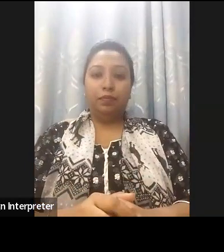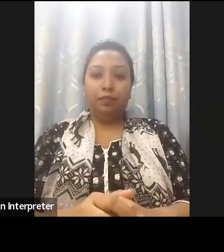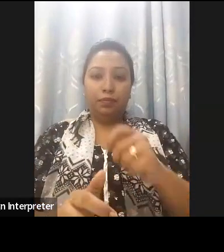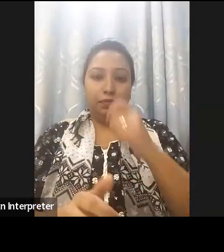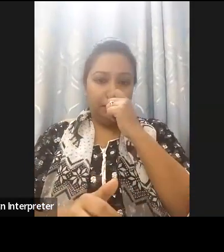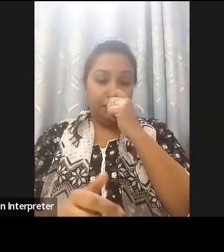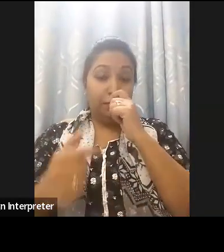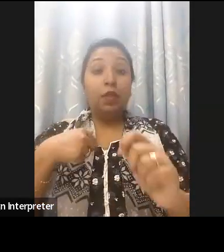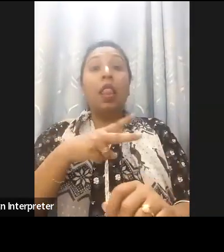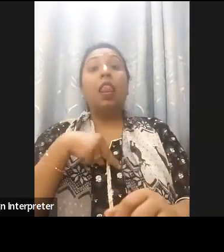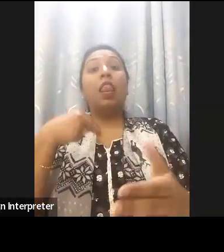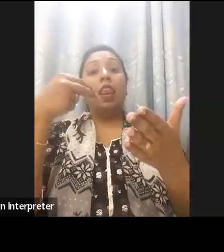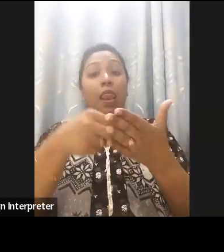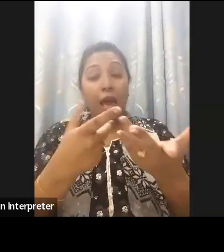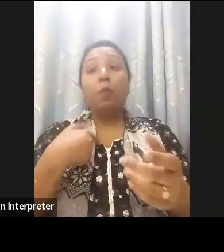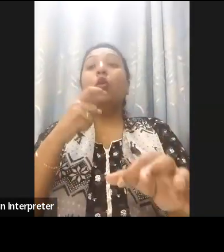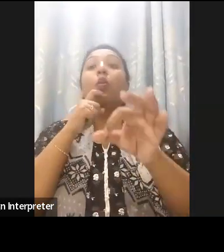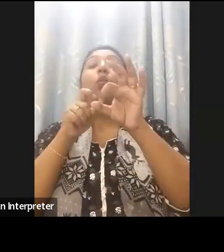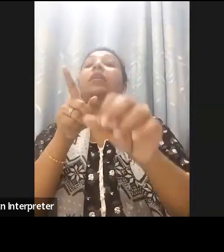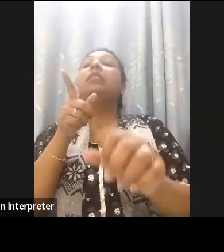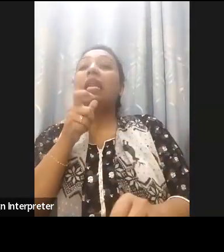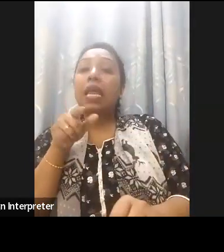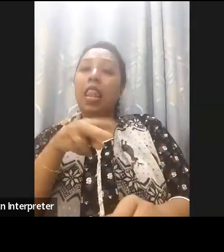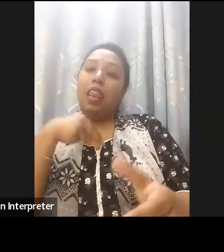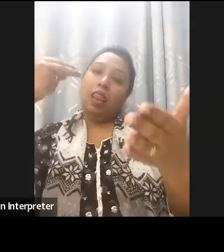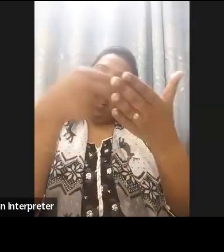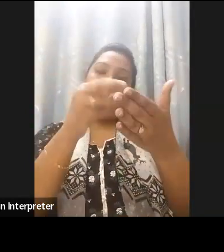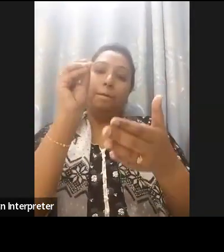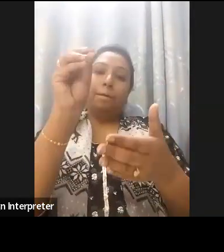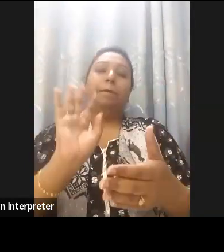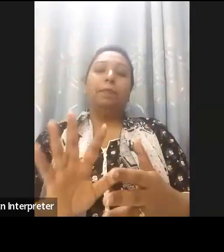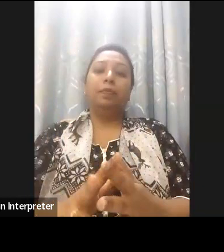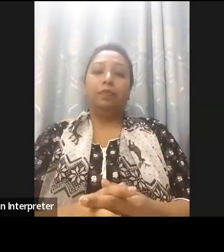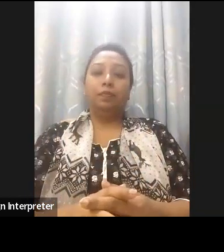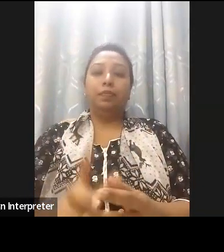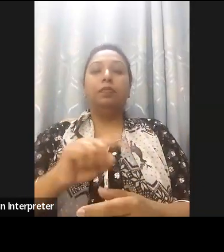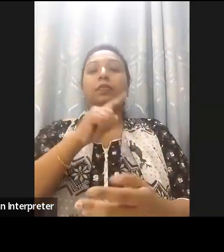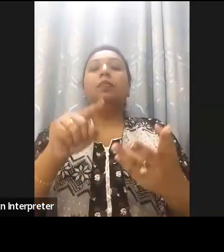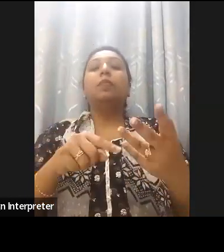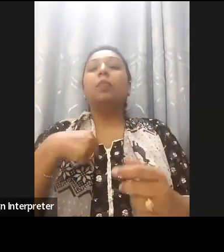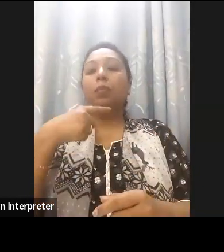you would like to ask your question. Thank you. So next I would like to introduce Mr Anir Chowdhury